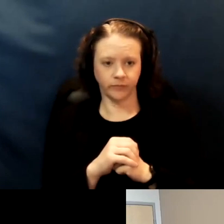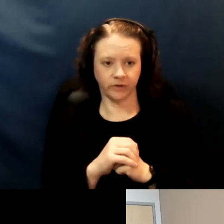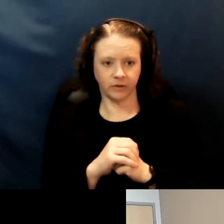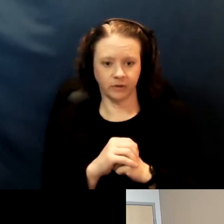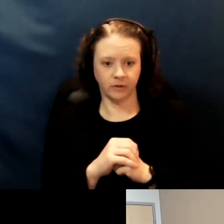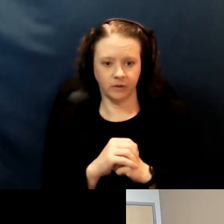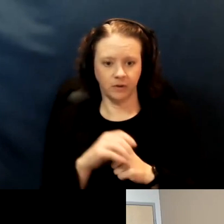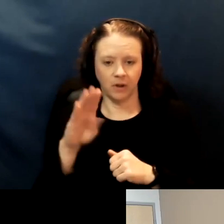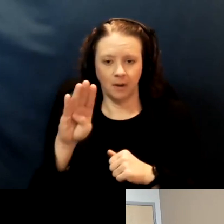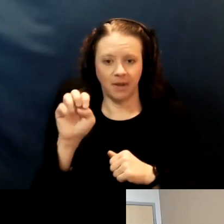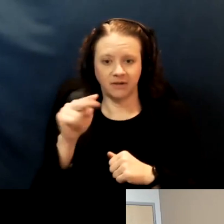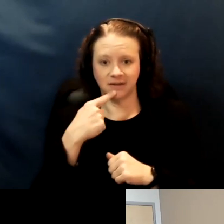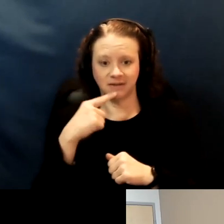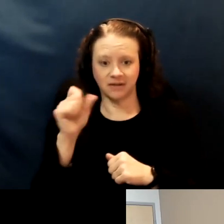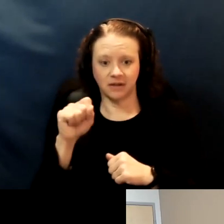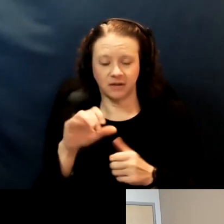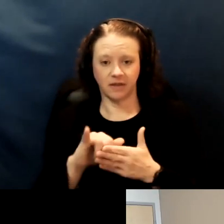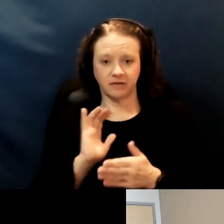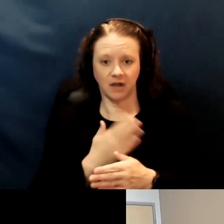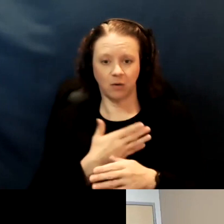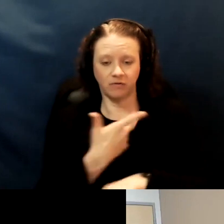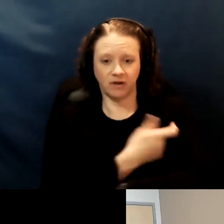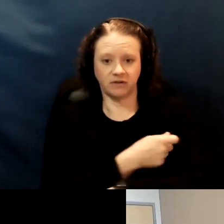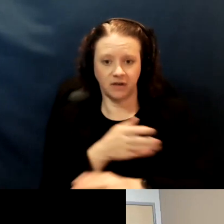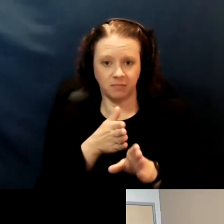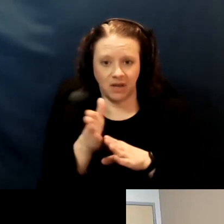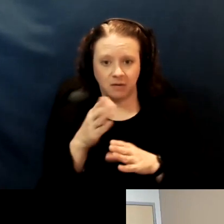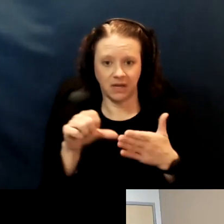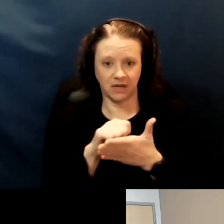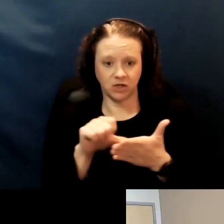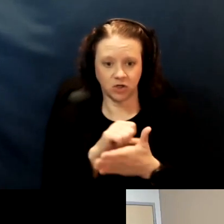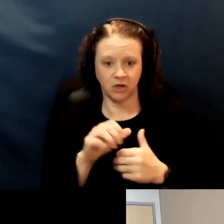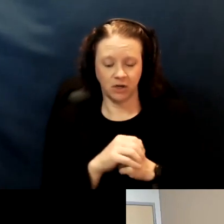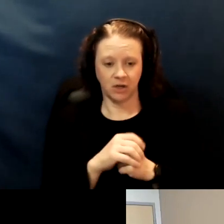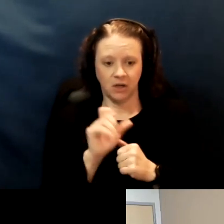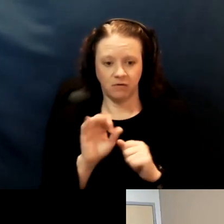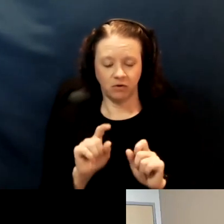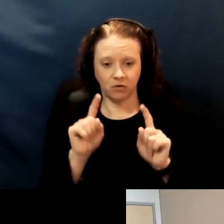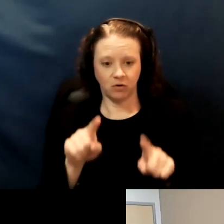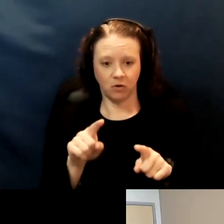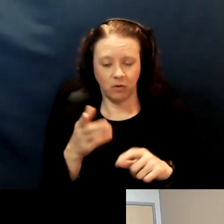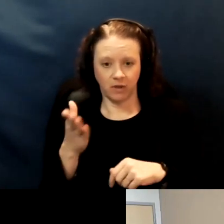Yeah. I believe it would be just our vaccine main page. And if you go there, at the top,